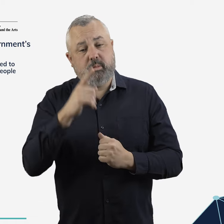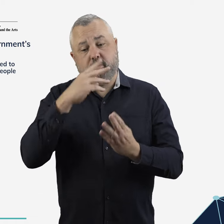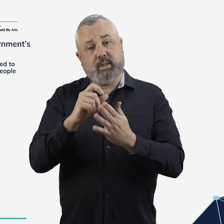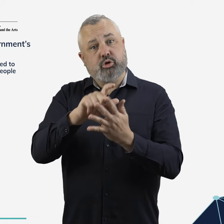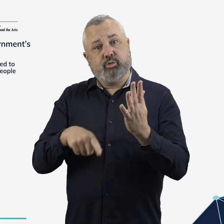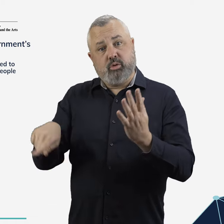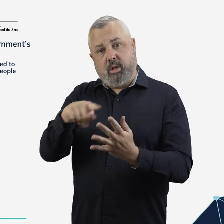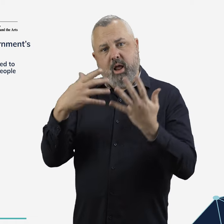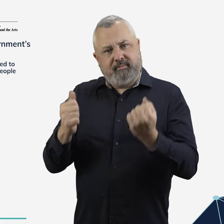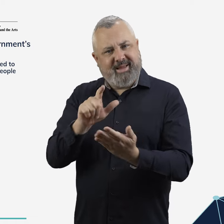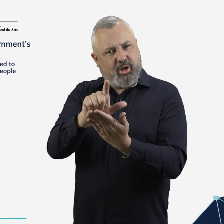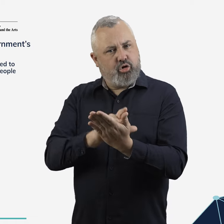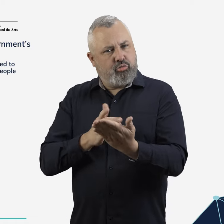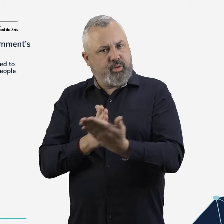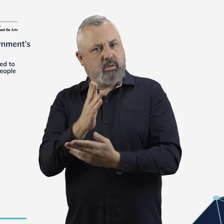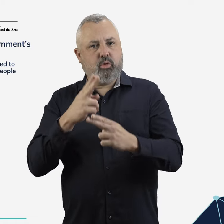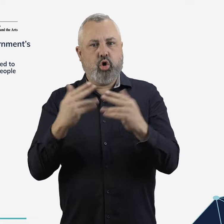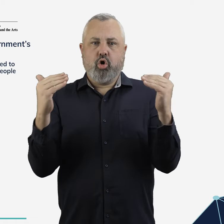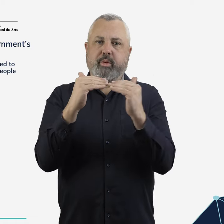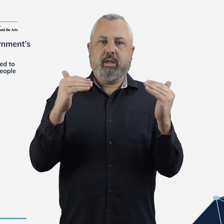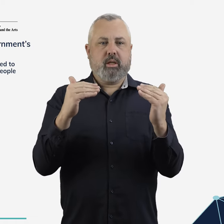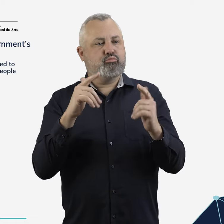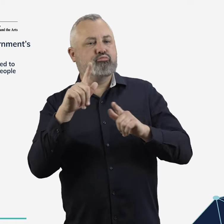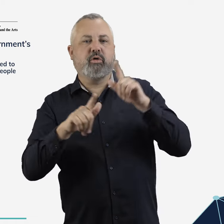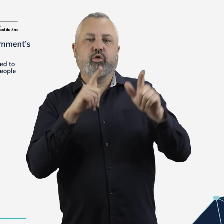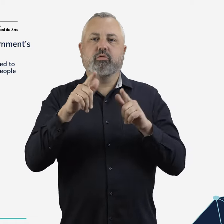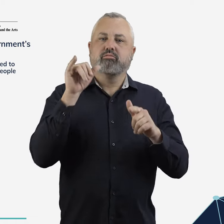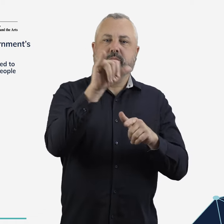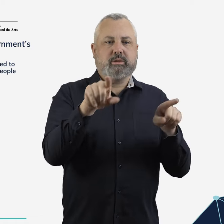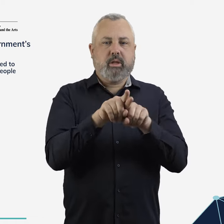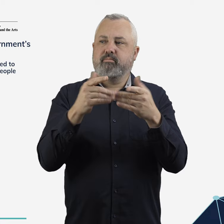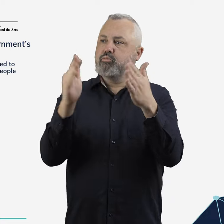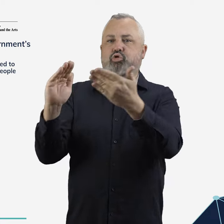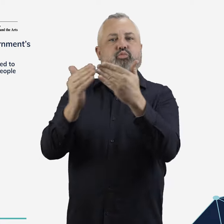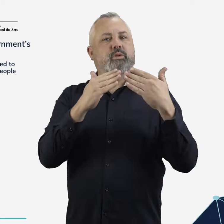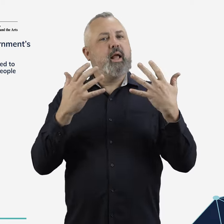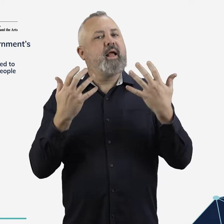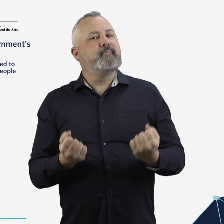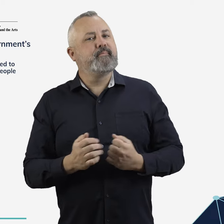People with disability have the legal right to equal access to public air travel.